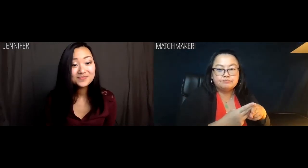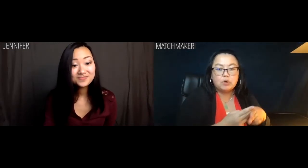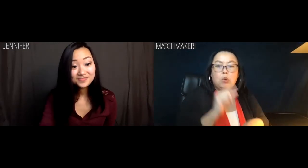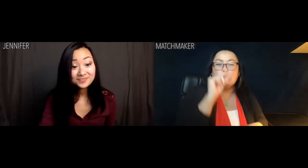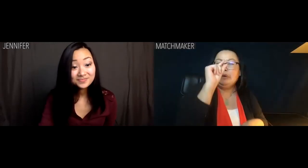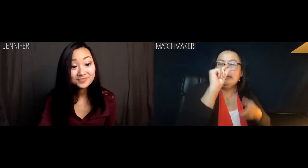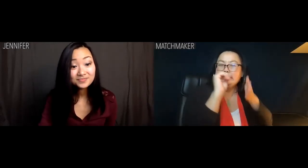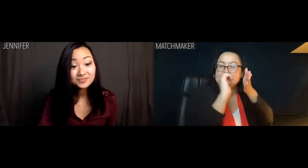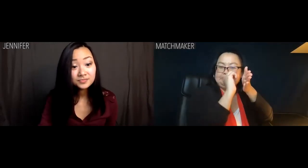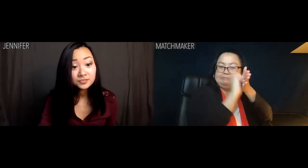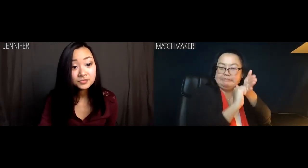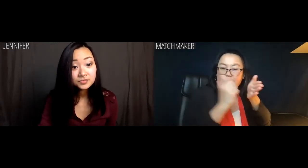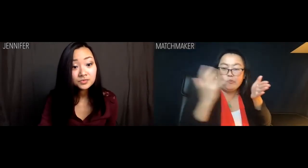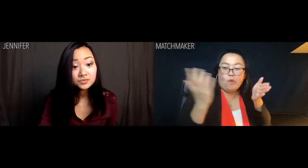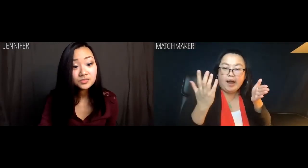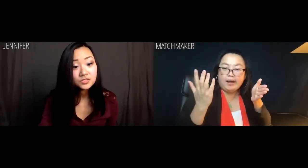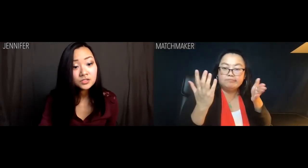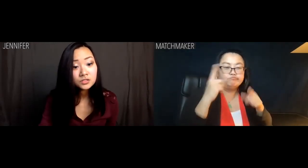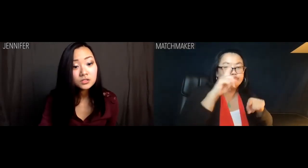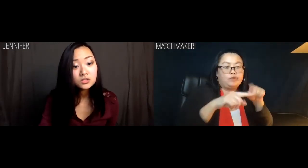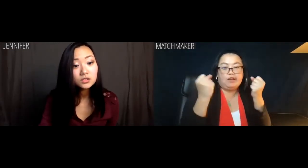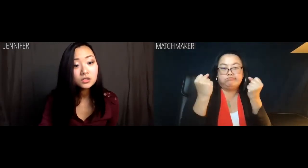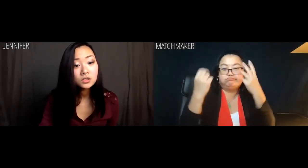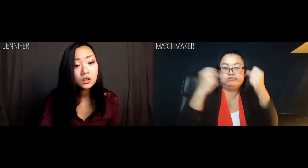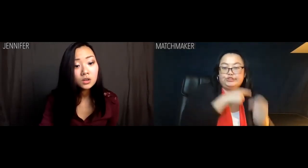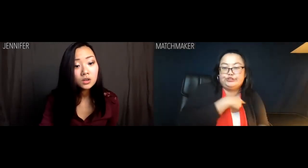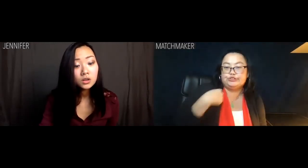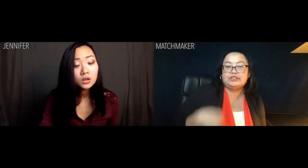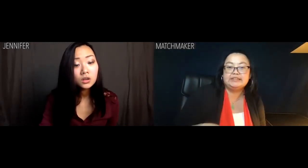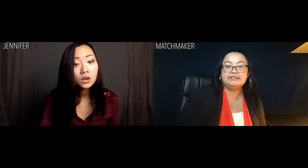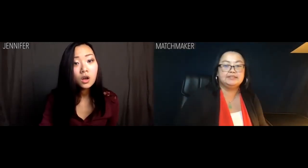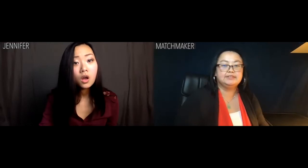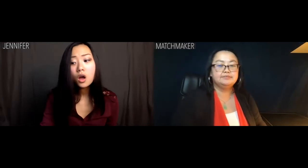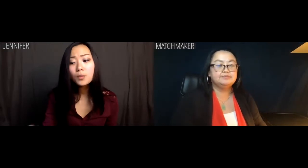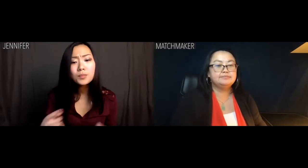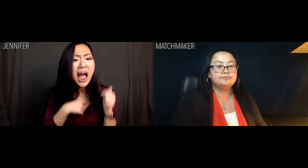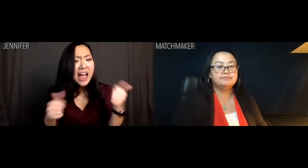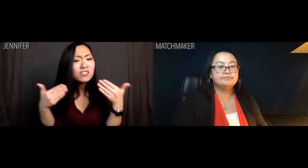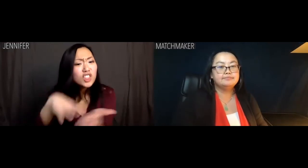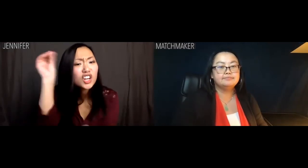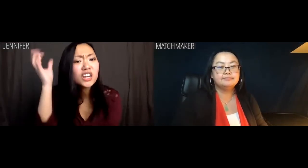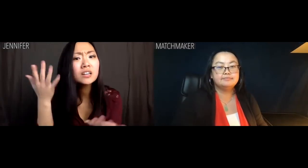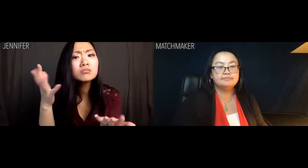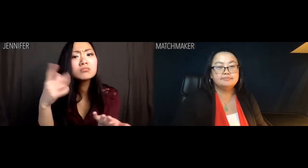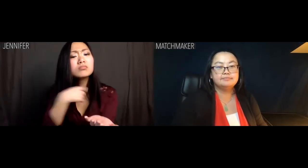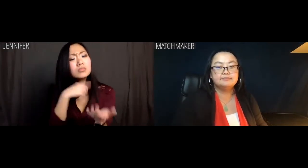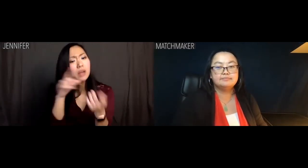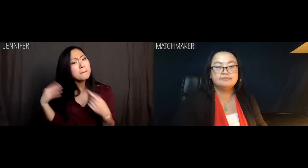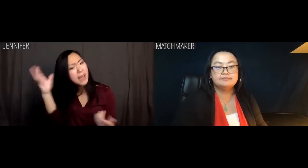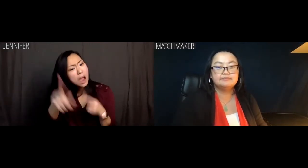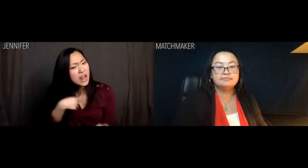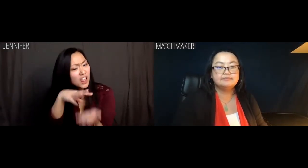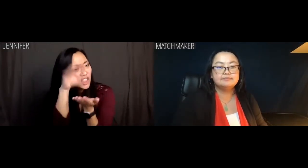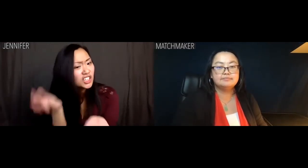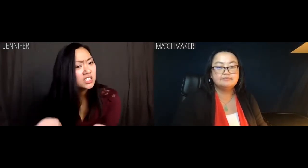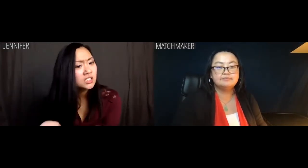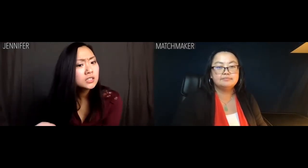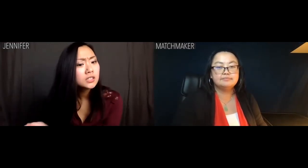You get a slight deduction for not speaking Chinese. Jennifer: I can learn it. Can I come back when I learn it?